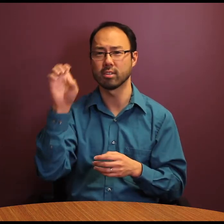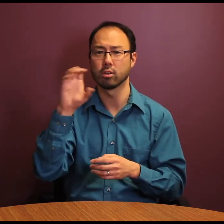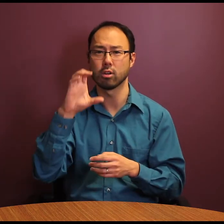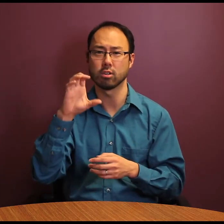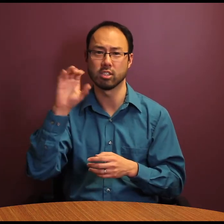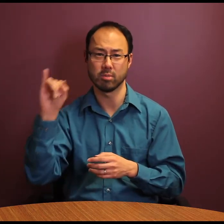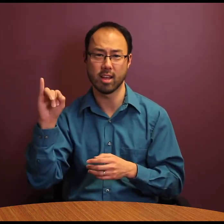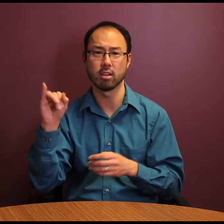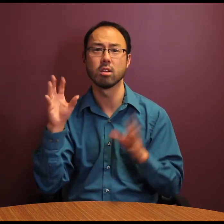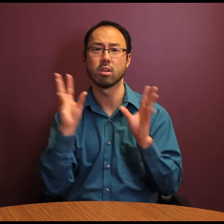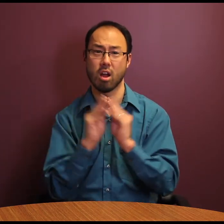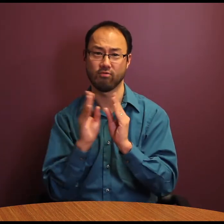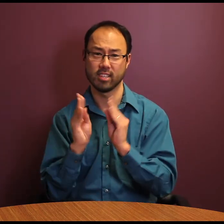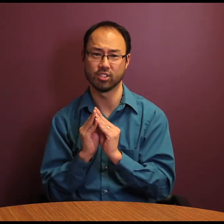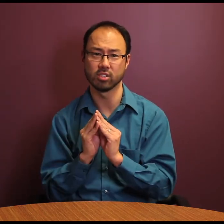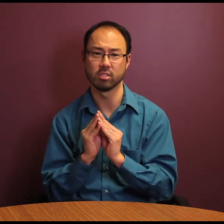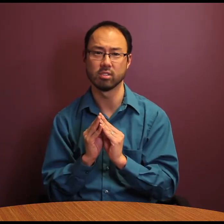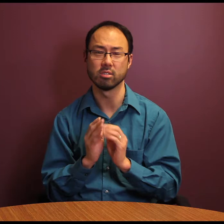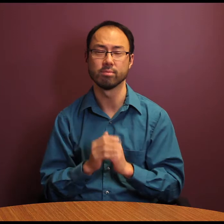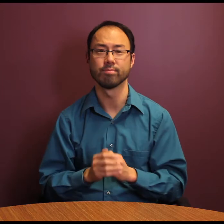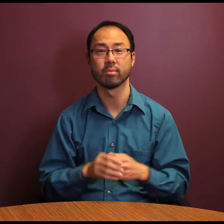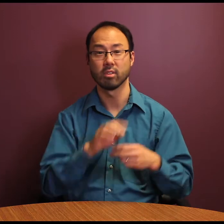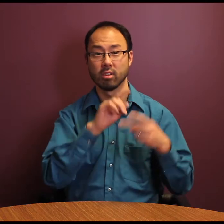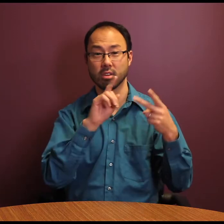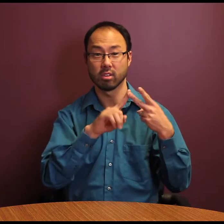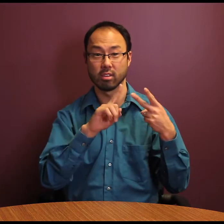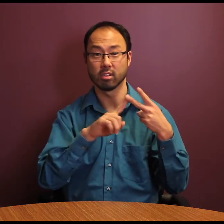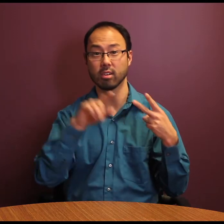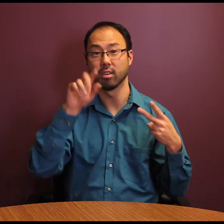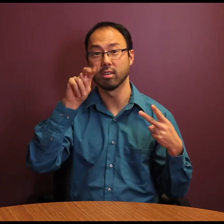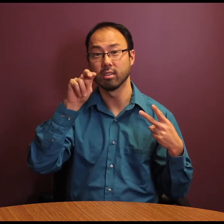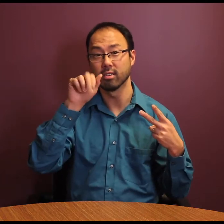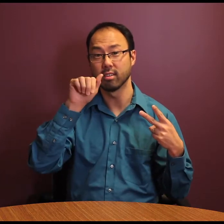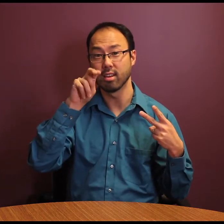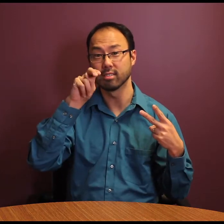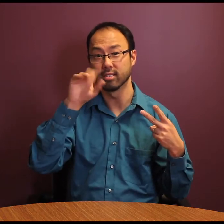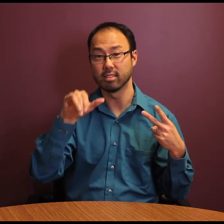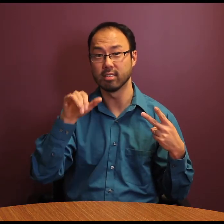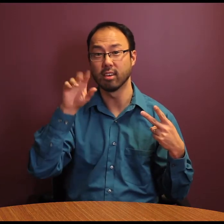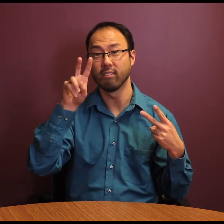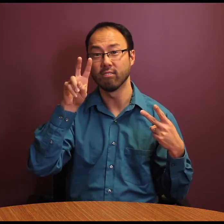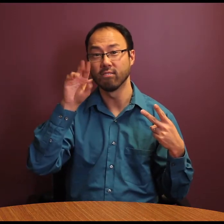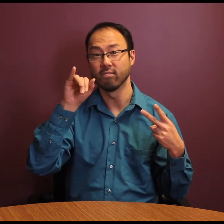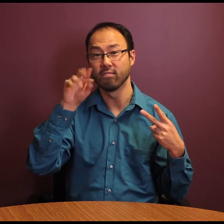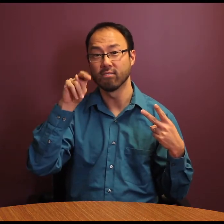CART providers for the biennial Northeast Cochlear Implant Conventions.